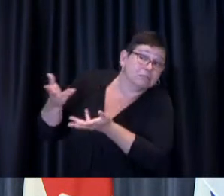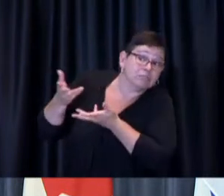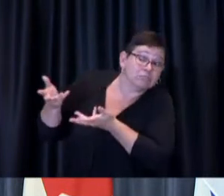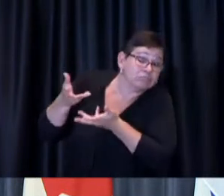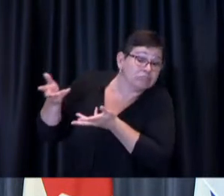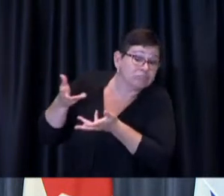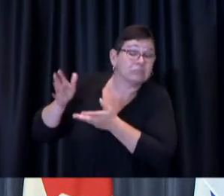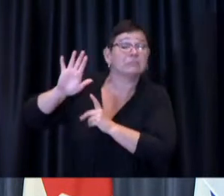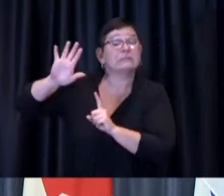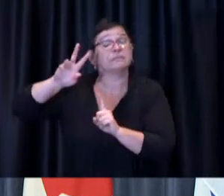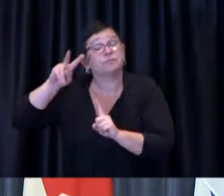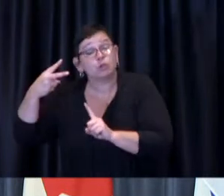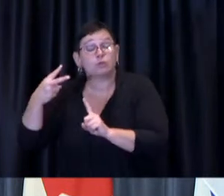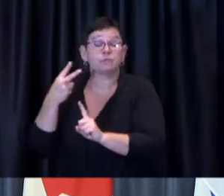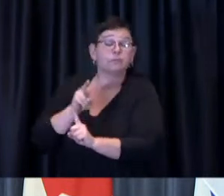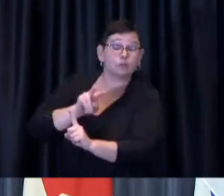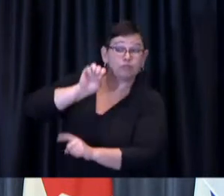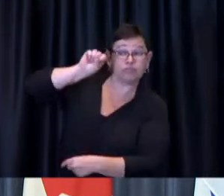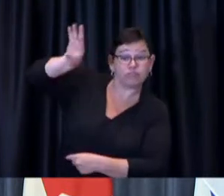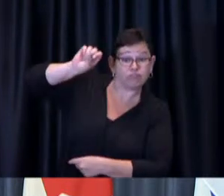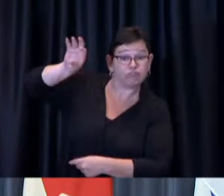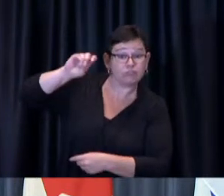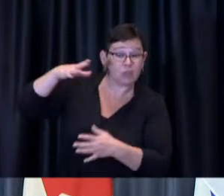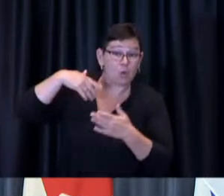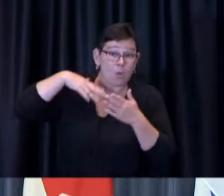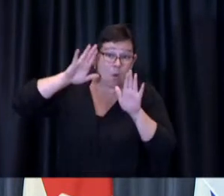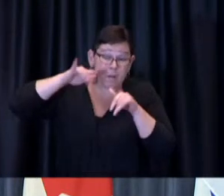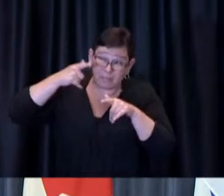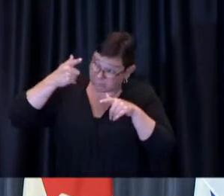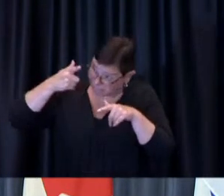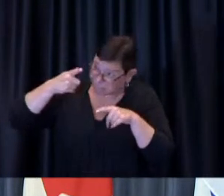consistent with one another the more we can give guidance to the different constituencies out there